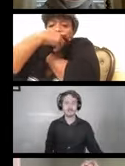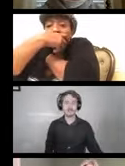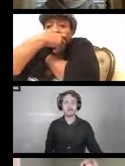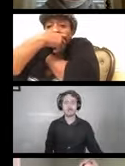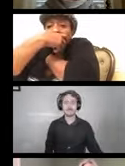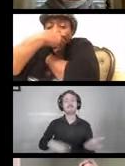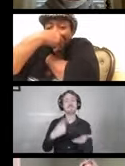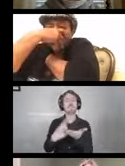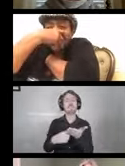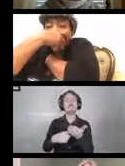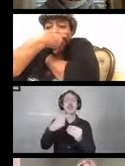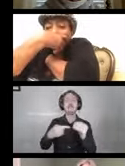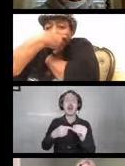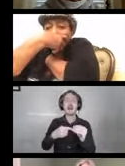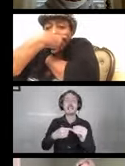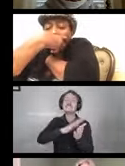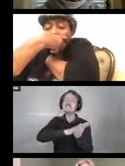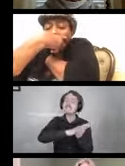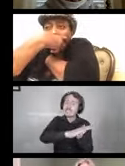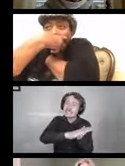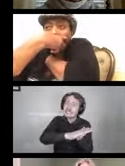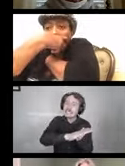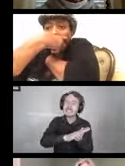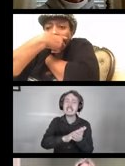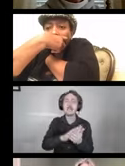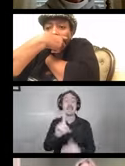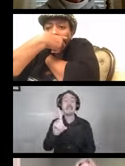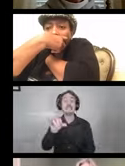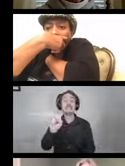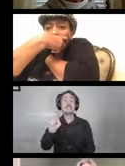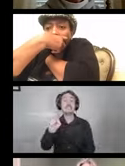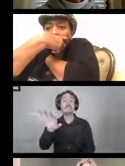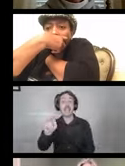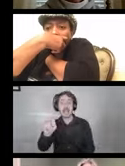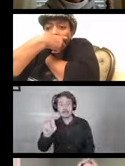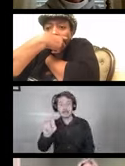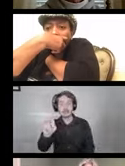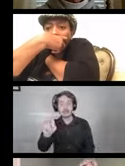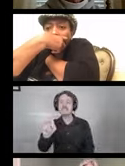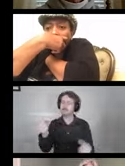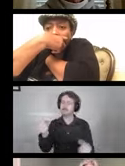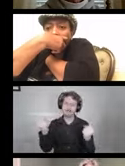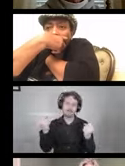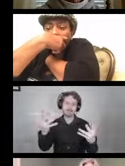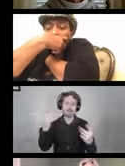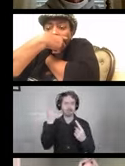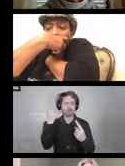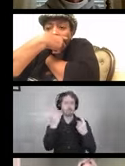and disinfecting durable medical equipment, it's— there's a lot to think about there.